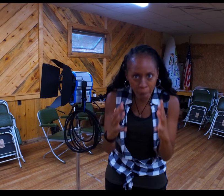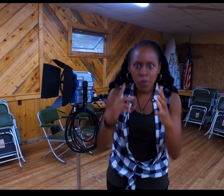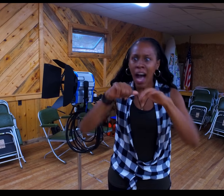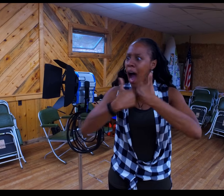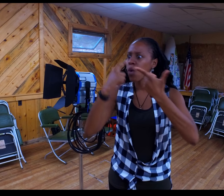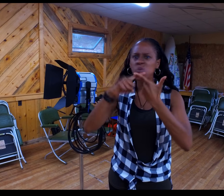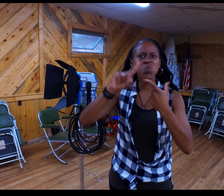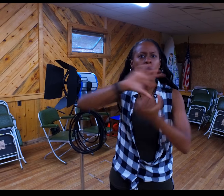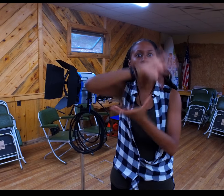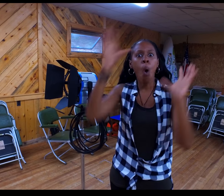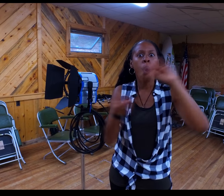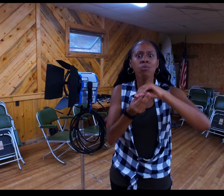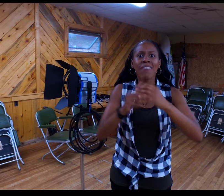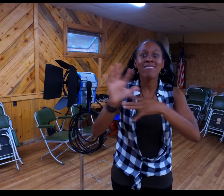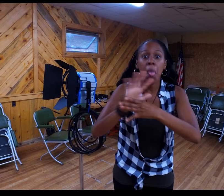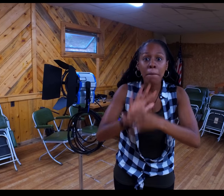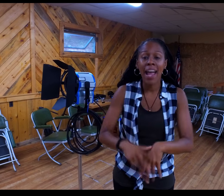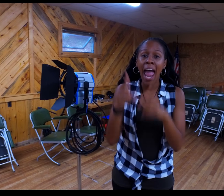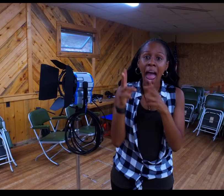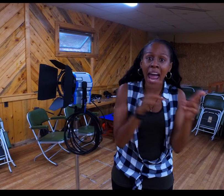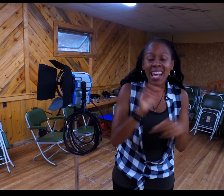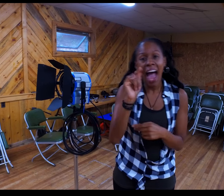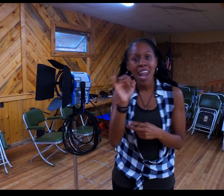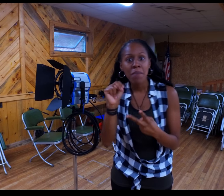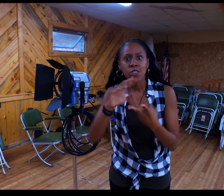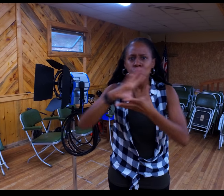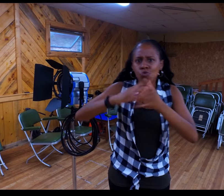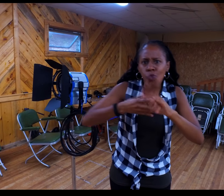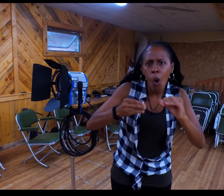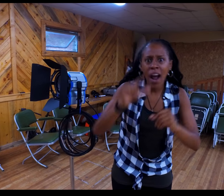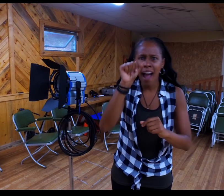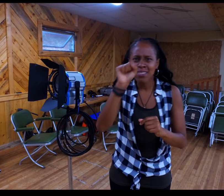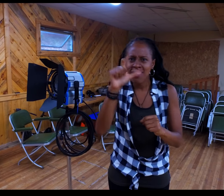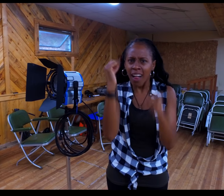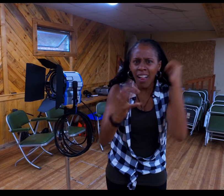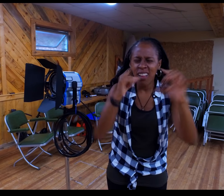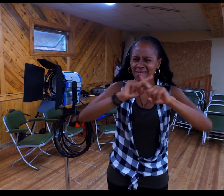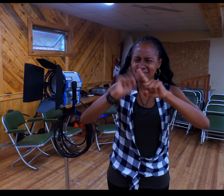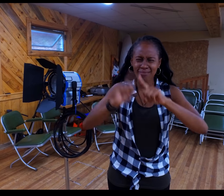filmmaking; editing, animation, story, ASL translation, and much more.